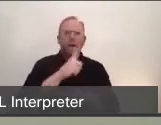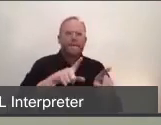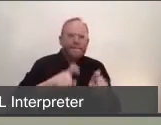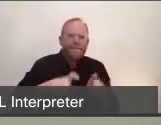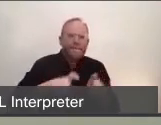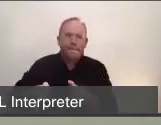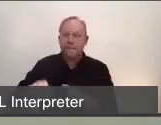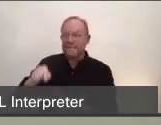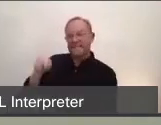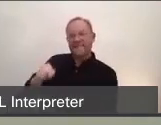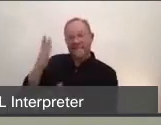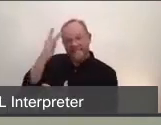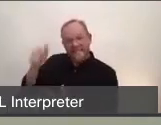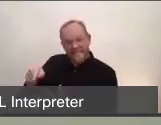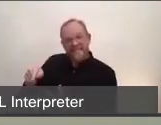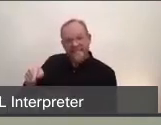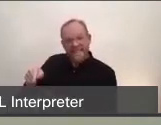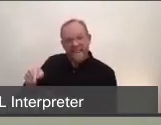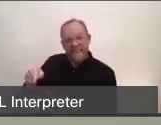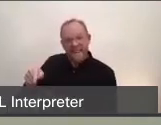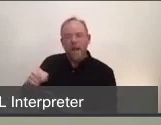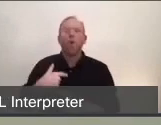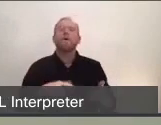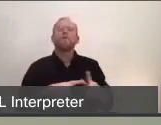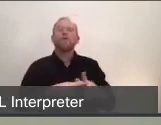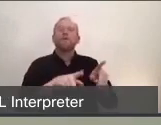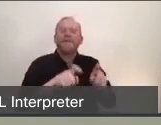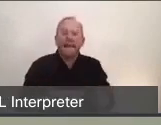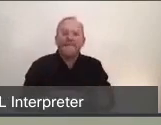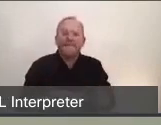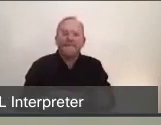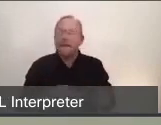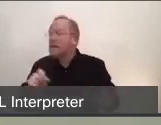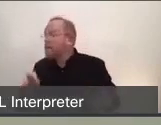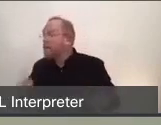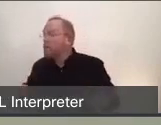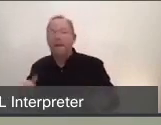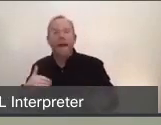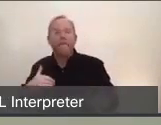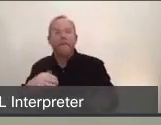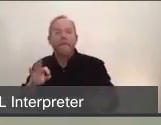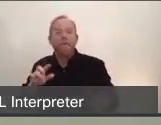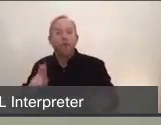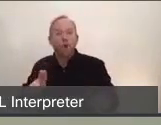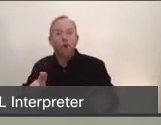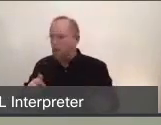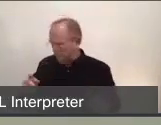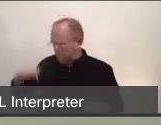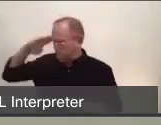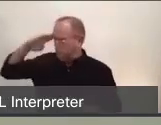is we can test for flu, and then when people are diagnosed with flu, we can make sure they can stay at home and isolate and quarantine family members